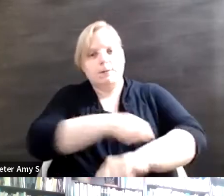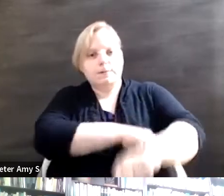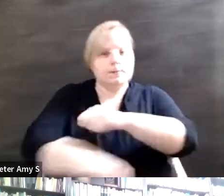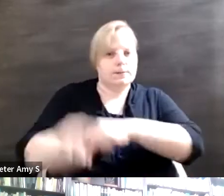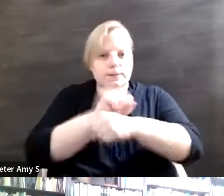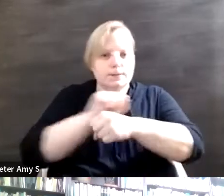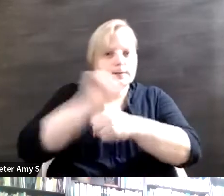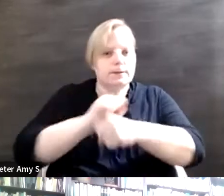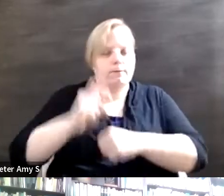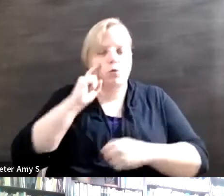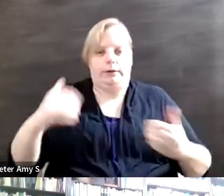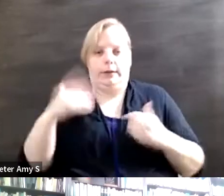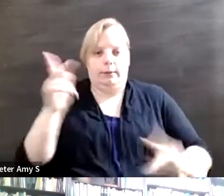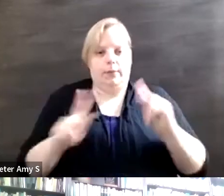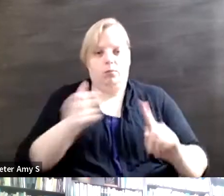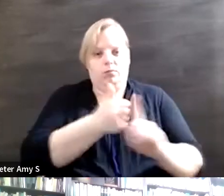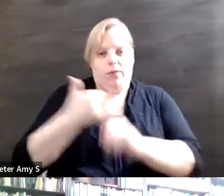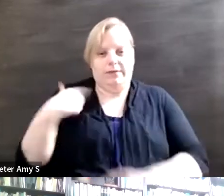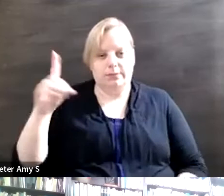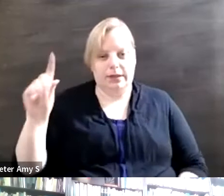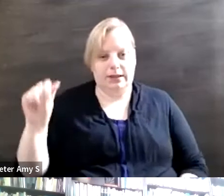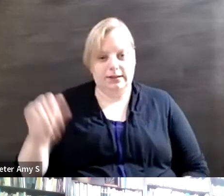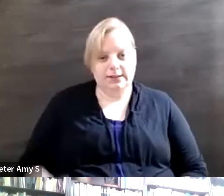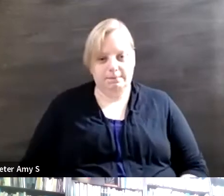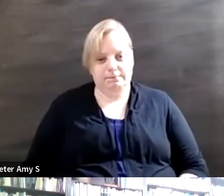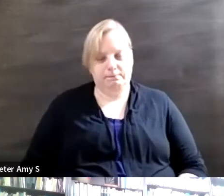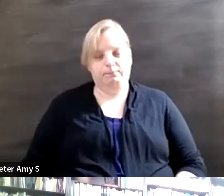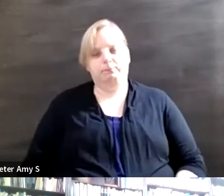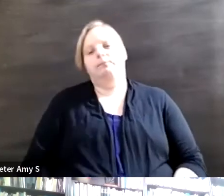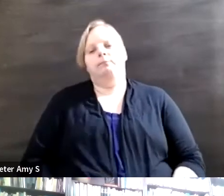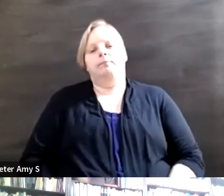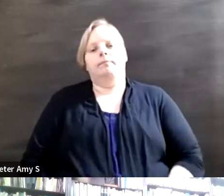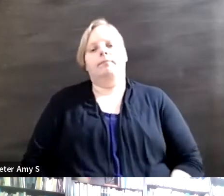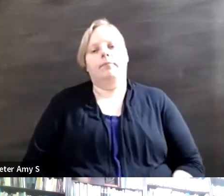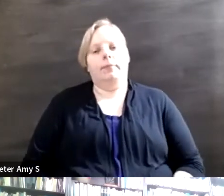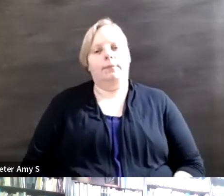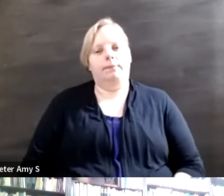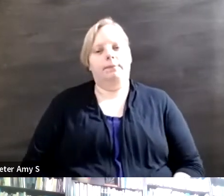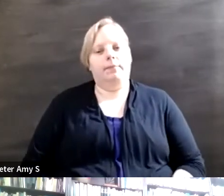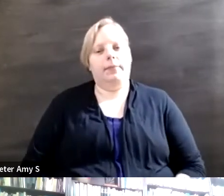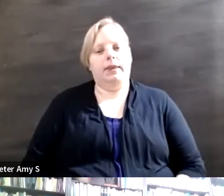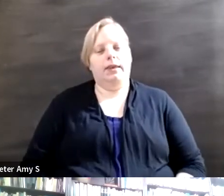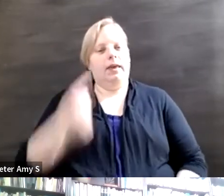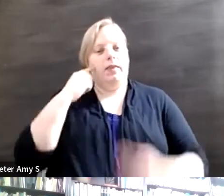people with disabilities. So I think it is super in Human Rights Watch we have a program that's